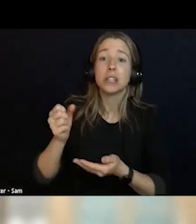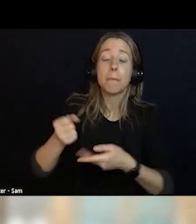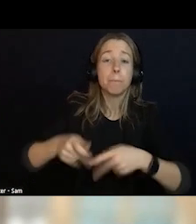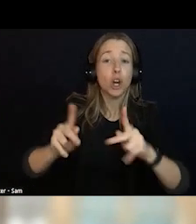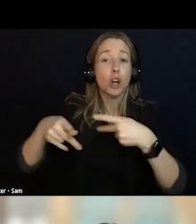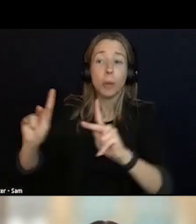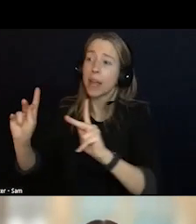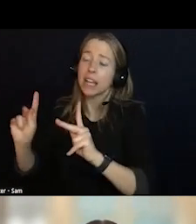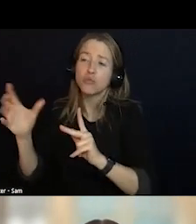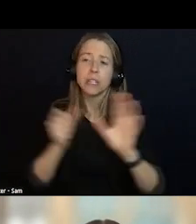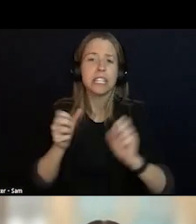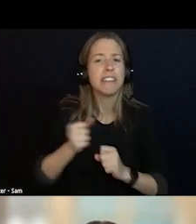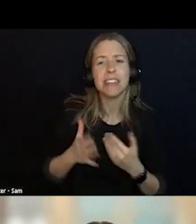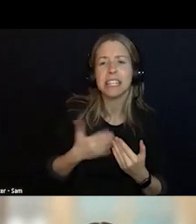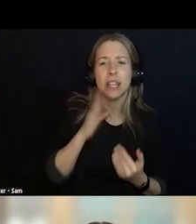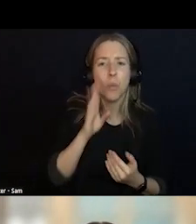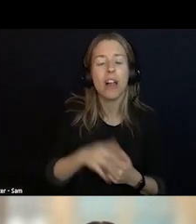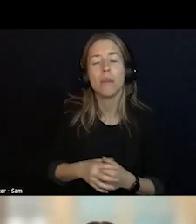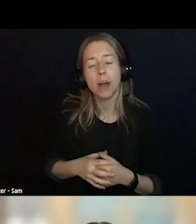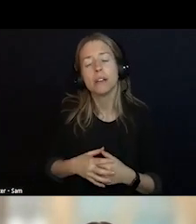SHOULD HAVE TAKEN ABOUT ONE YEAR, BUT WE DID